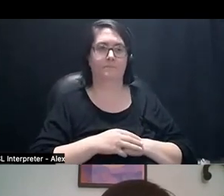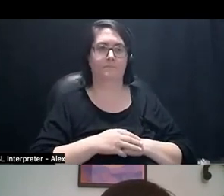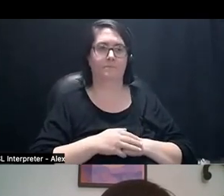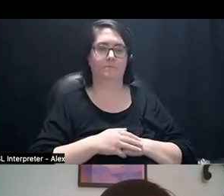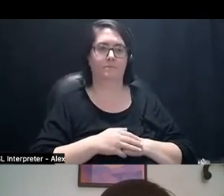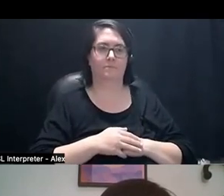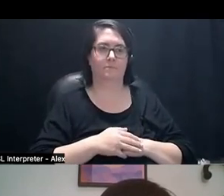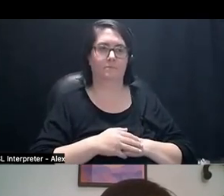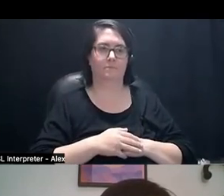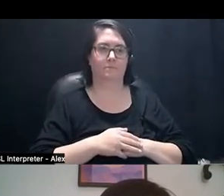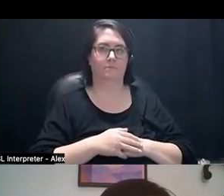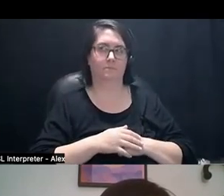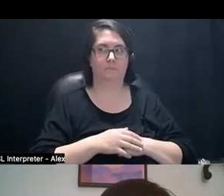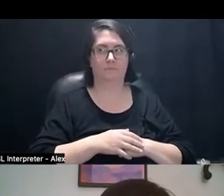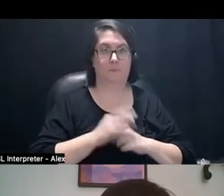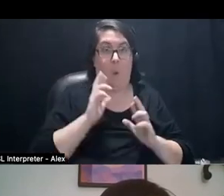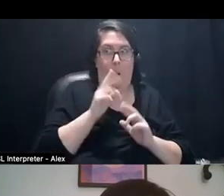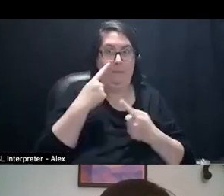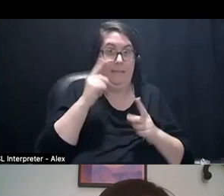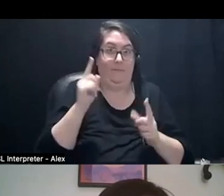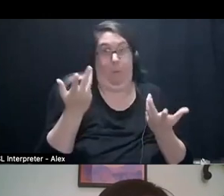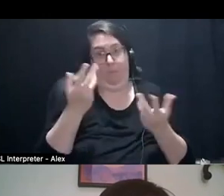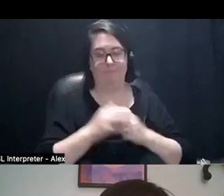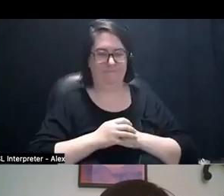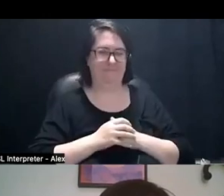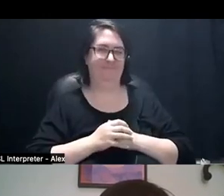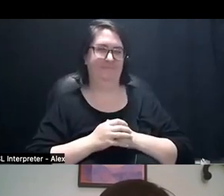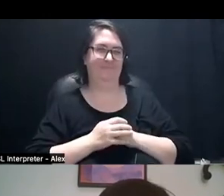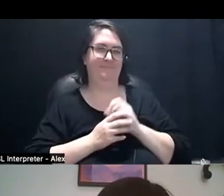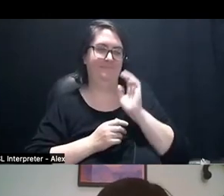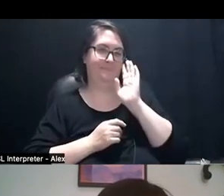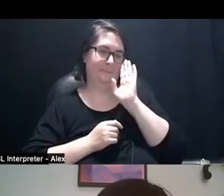And I hope they feel that way, and see it.